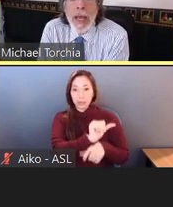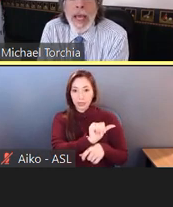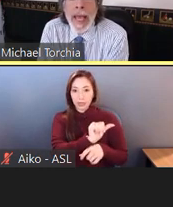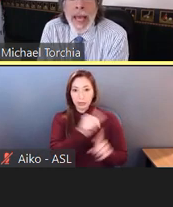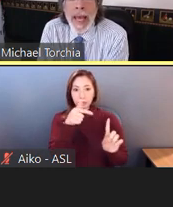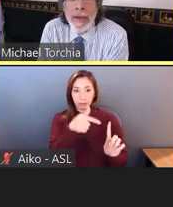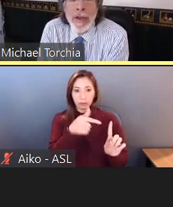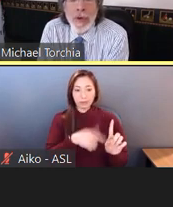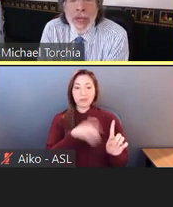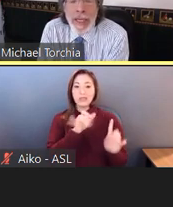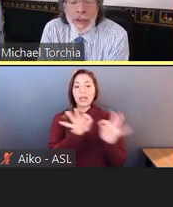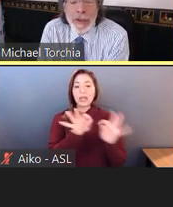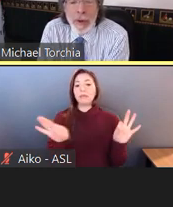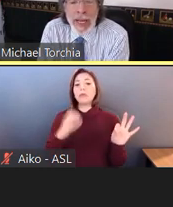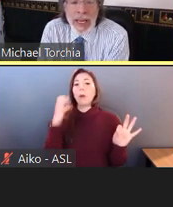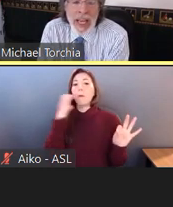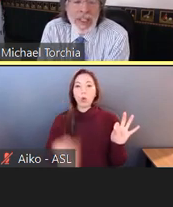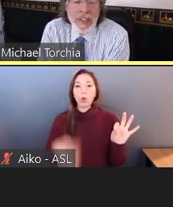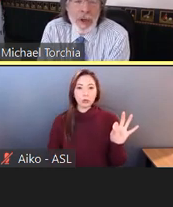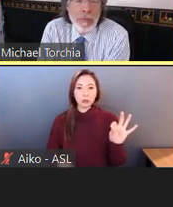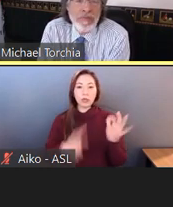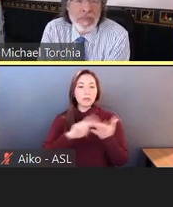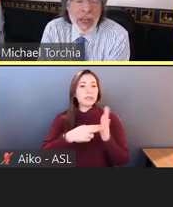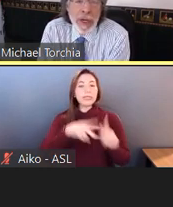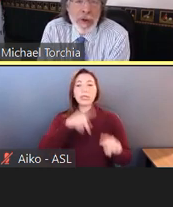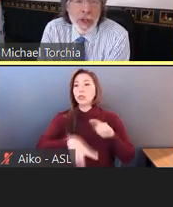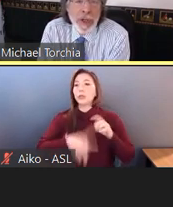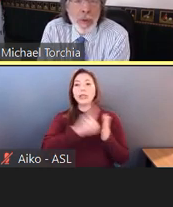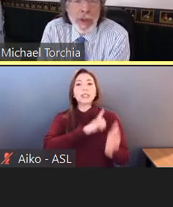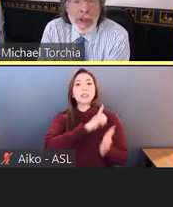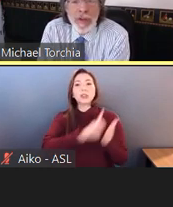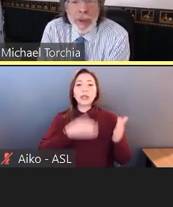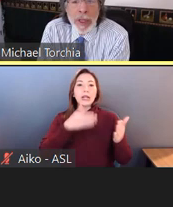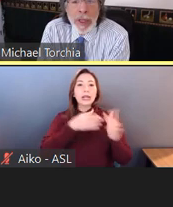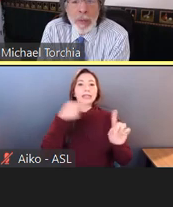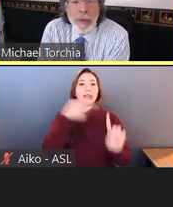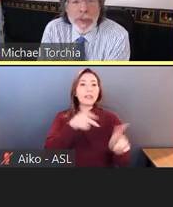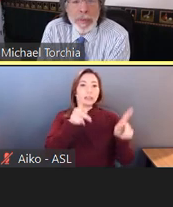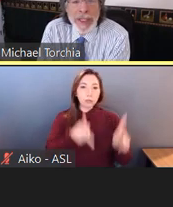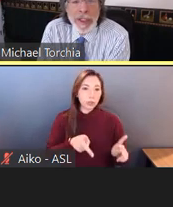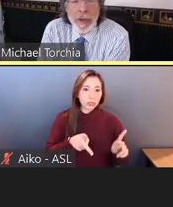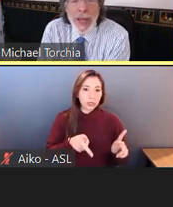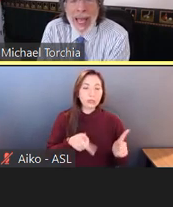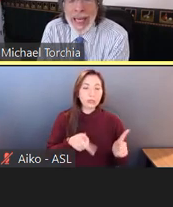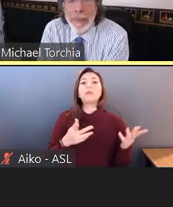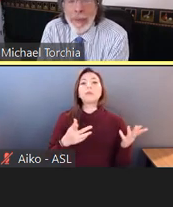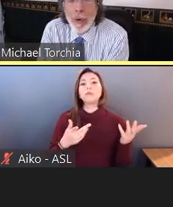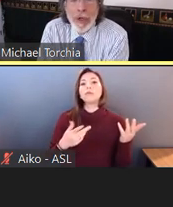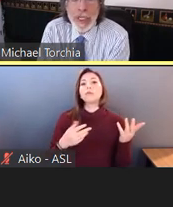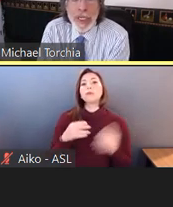And you can't discriminate against an individual with a disability with respect to any portion